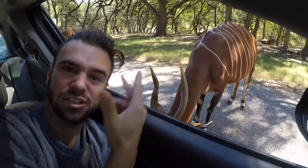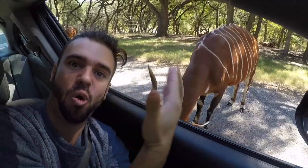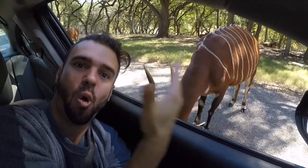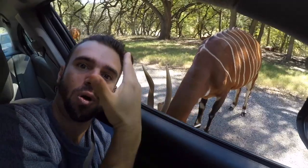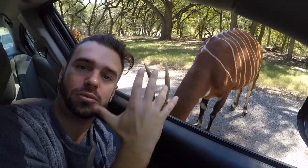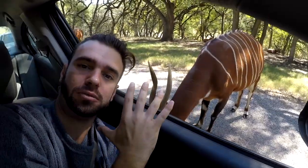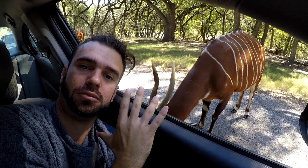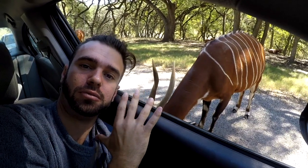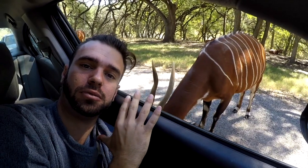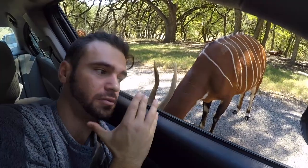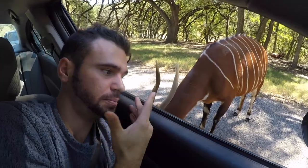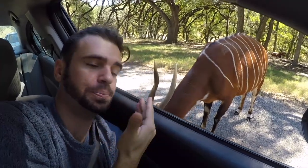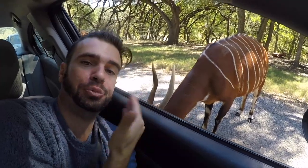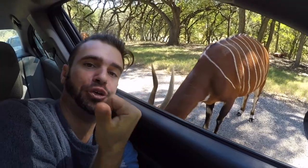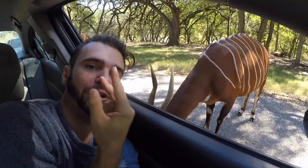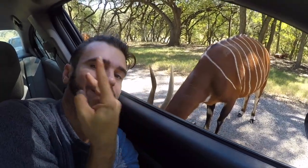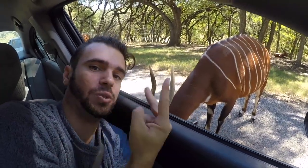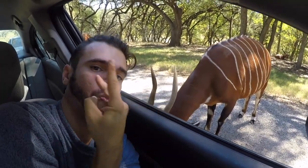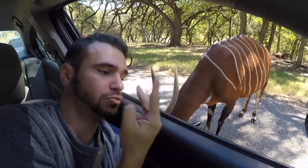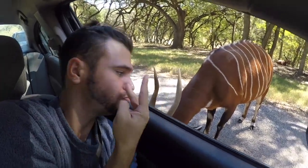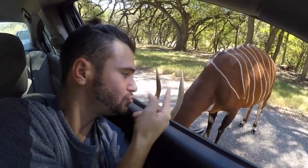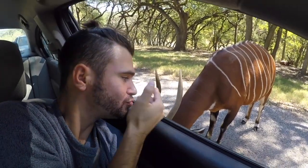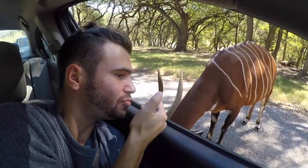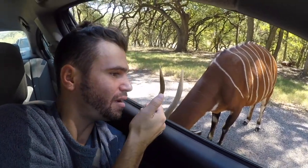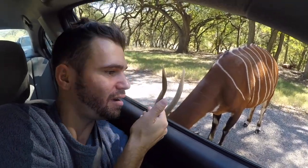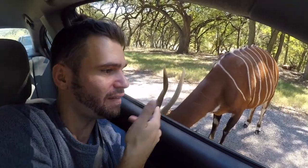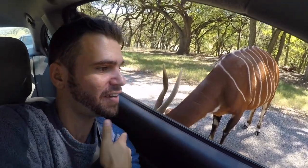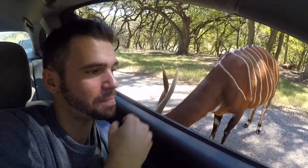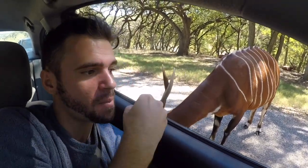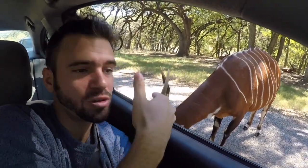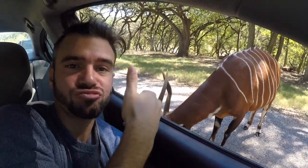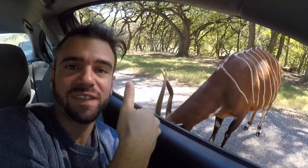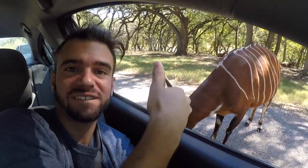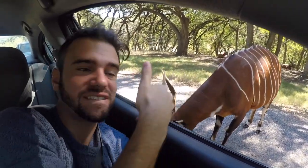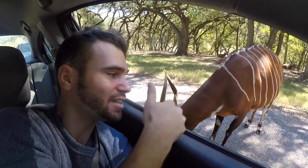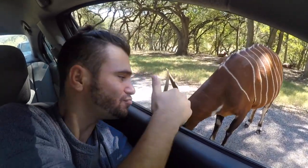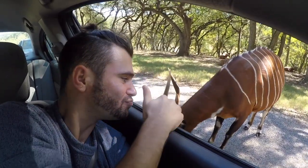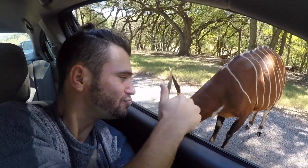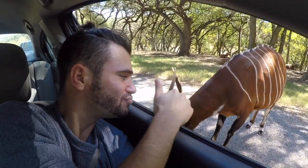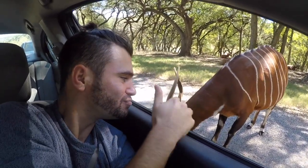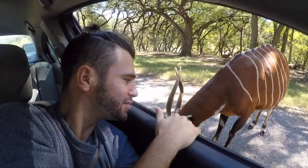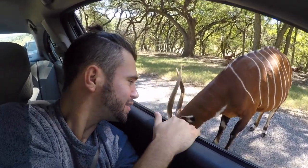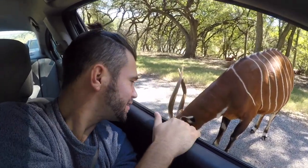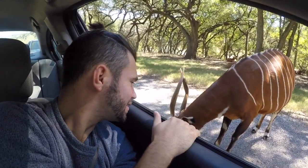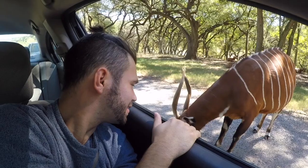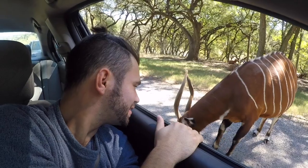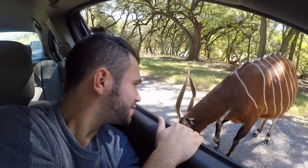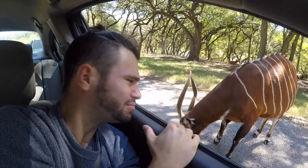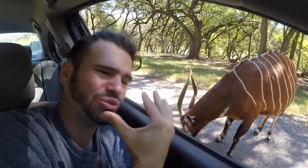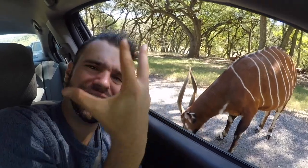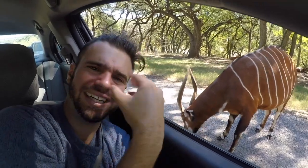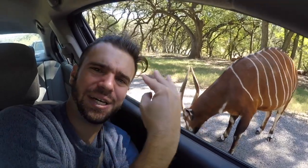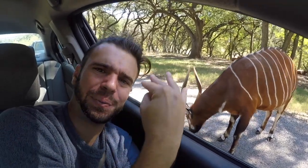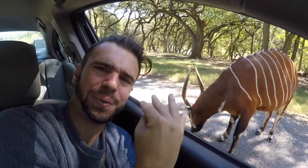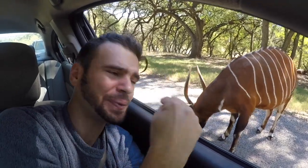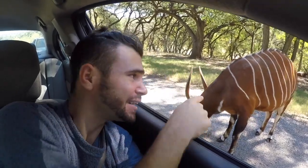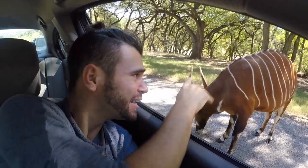See, it's way better to have a close-view! It gives me the interaction feeling. It has pretty stripes.